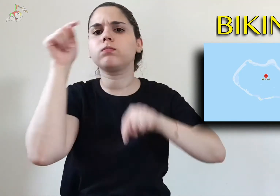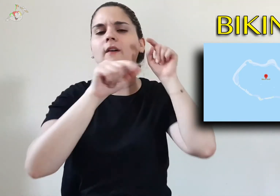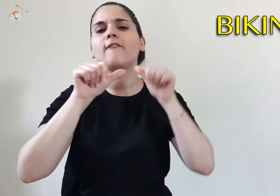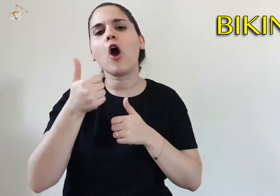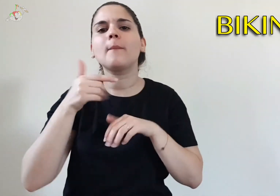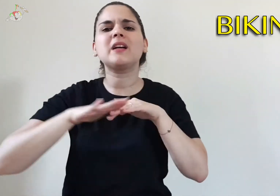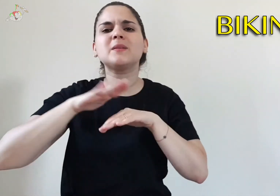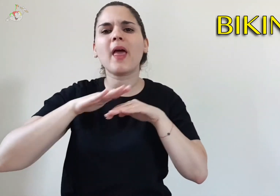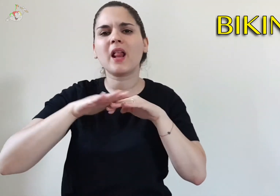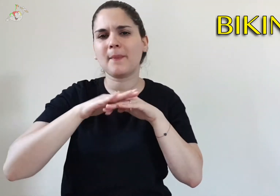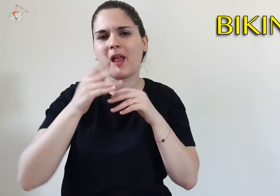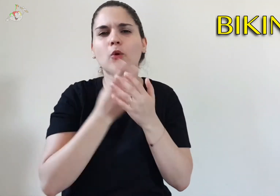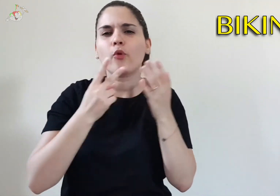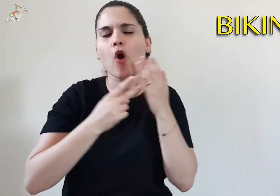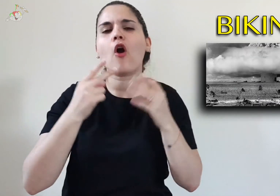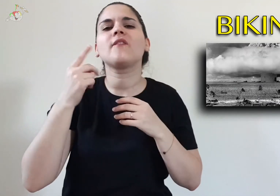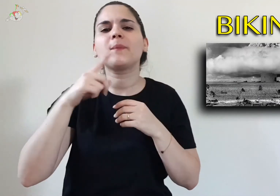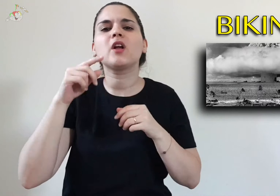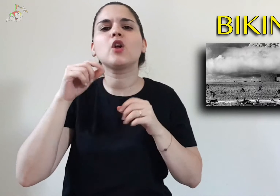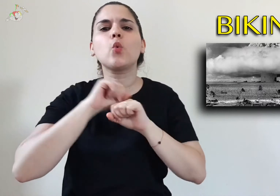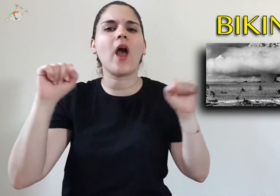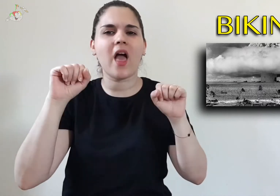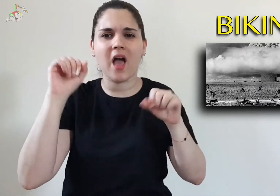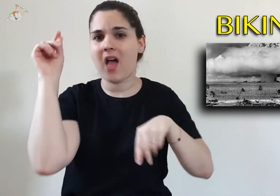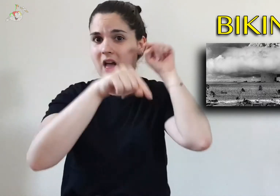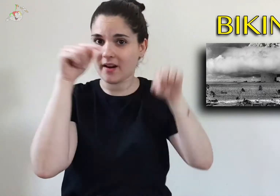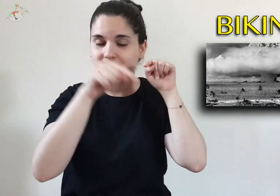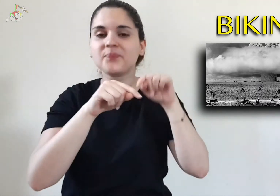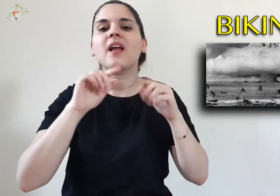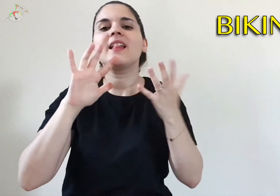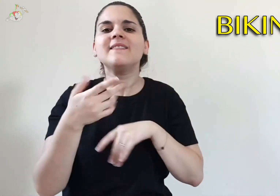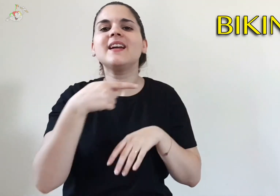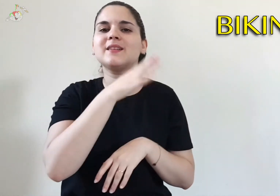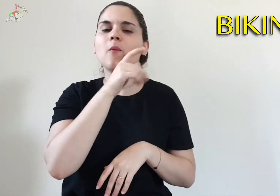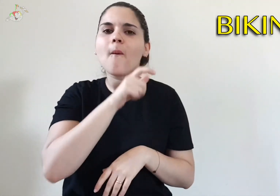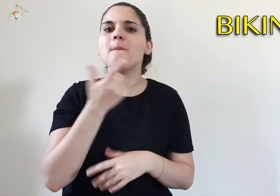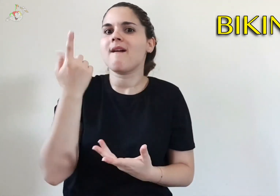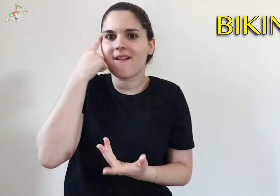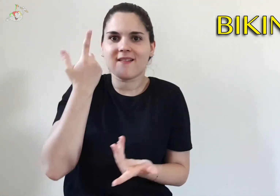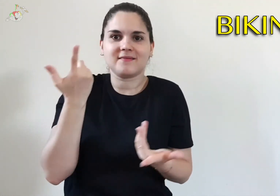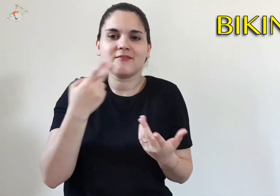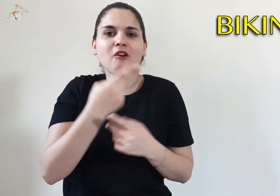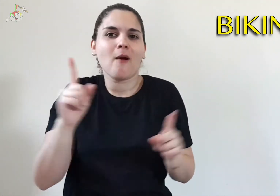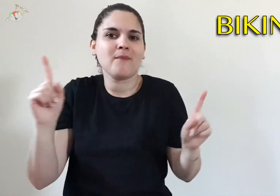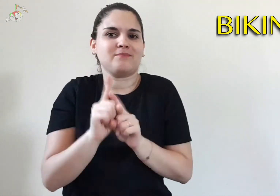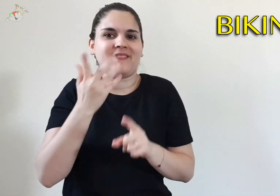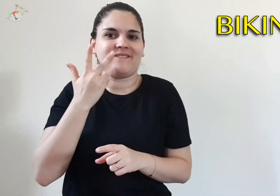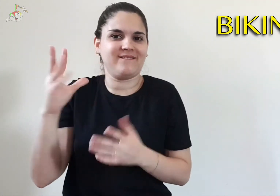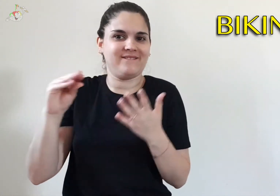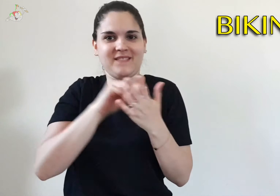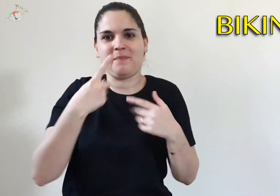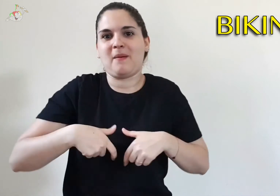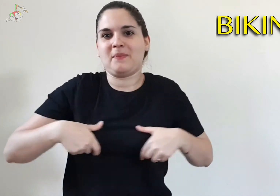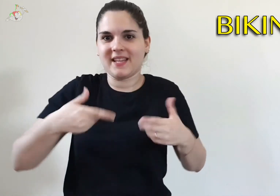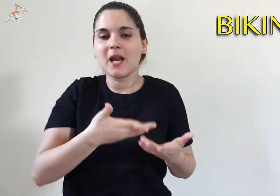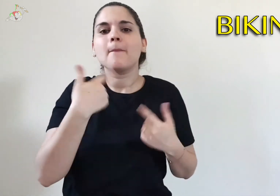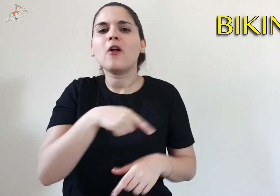out nuclear tests by the United States for which Réard wanted to use the same name with the